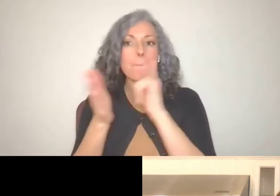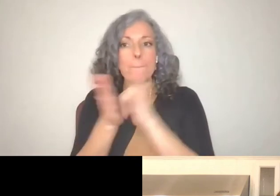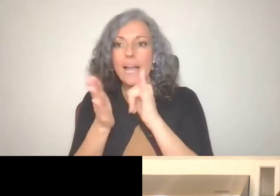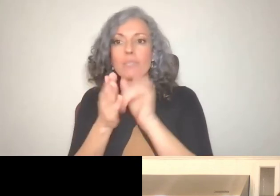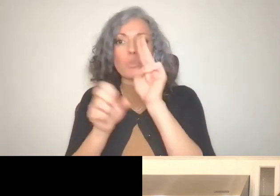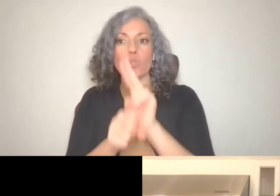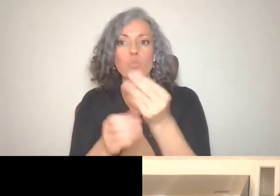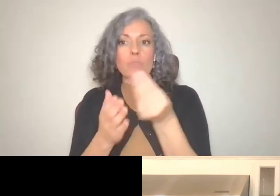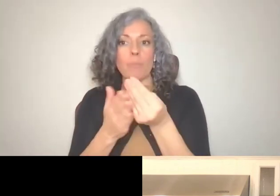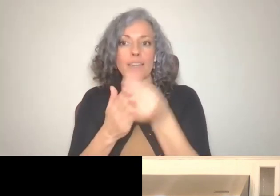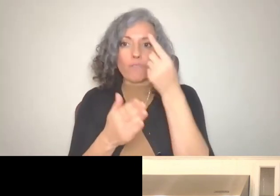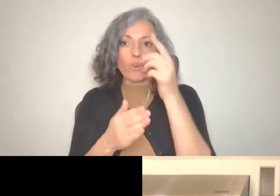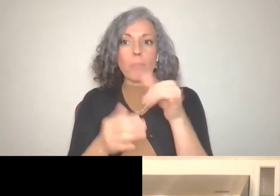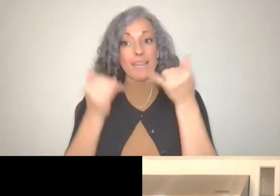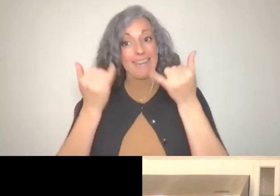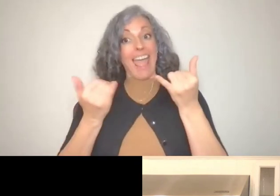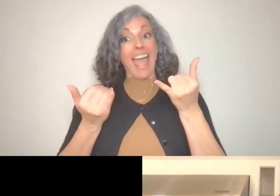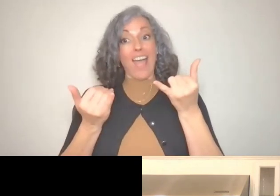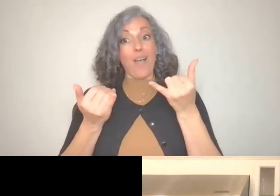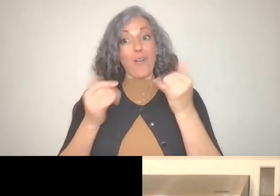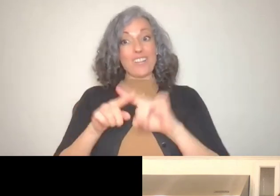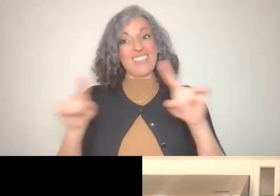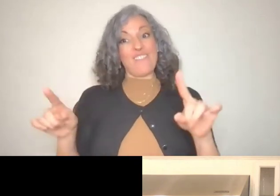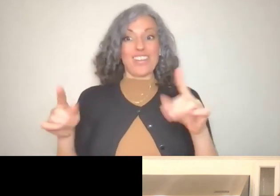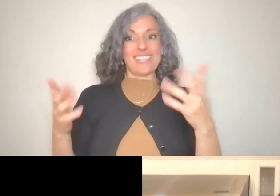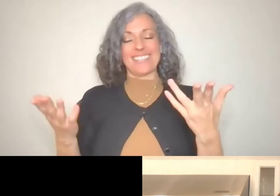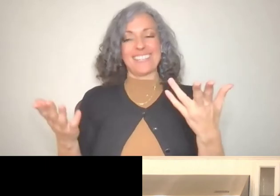is that saving for retirement? You know, with the benefits that you needed